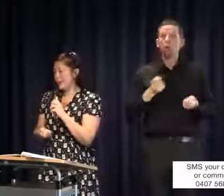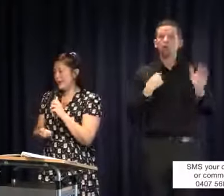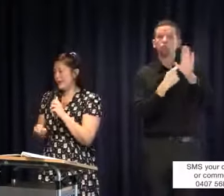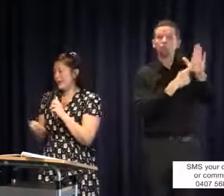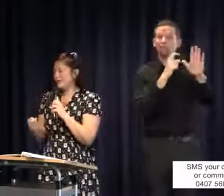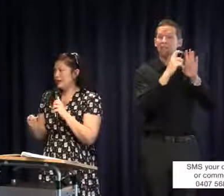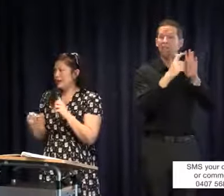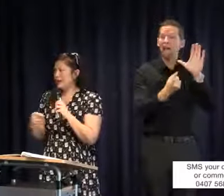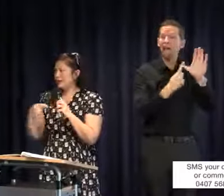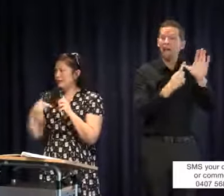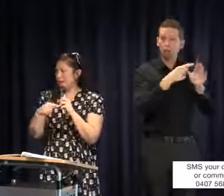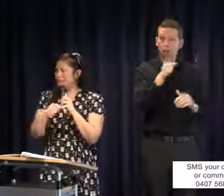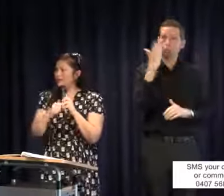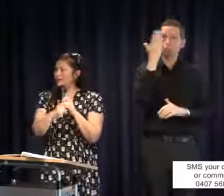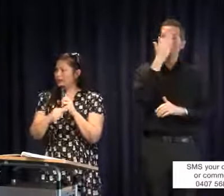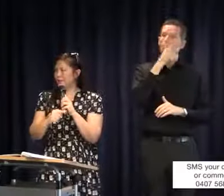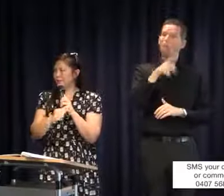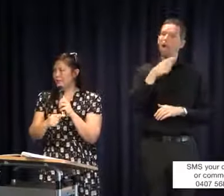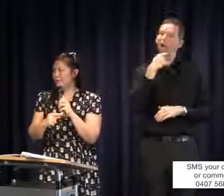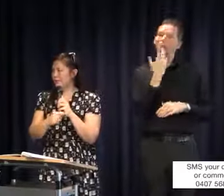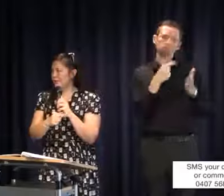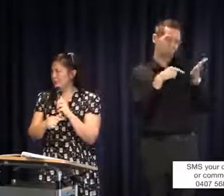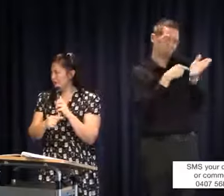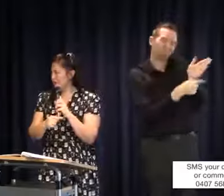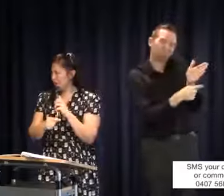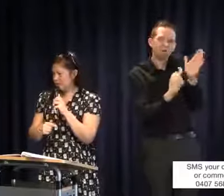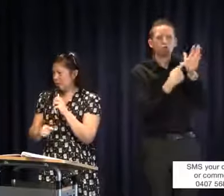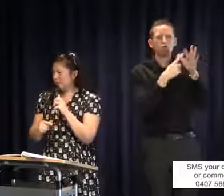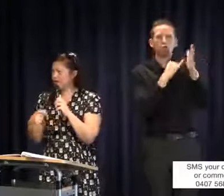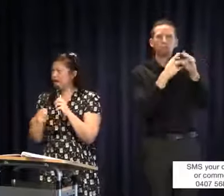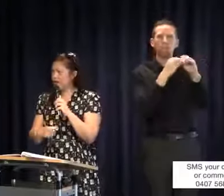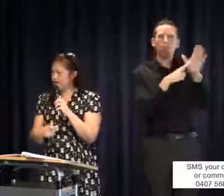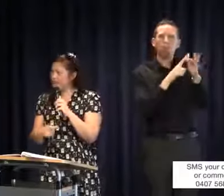always say they would point to the line where it says, `Reasonable adjustment and costs